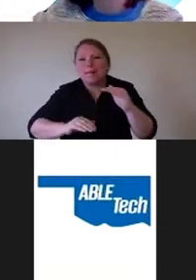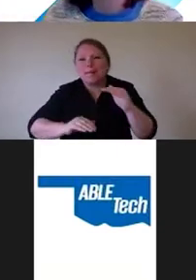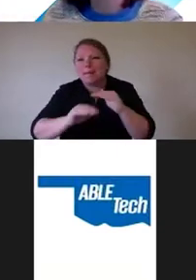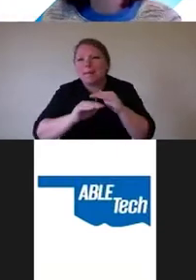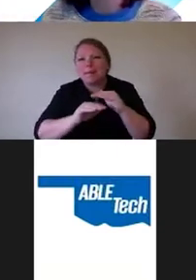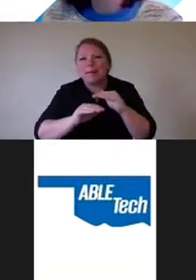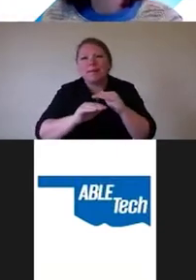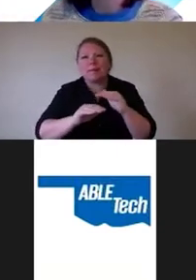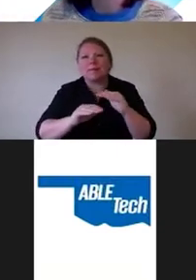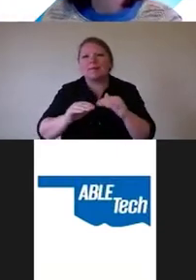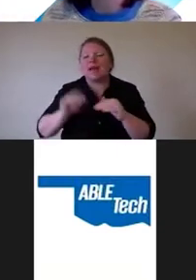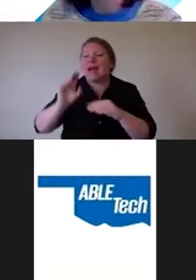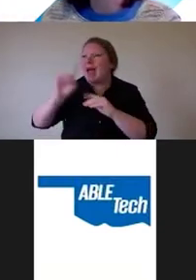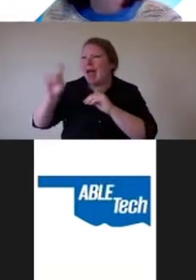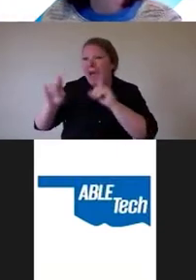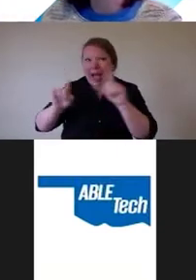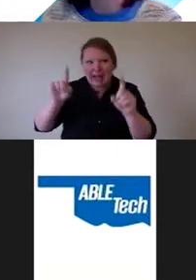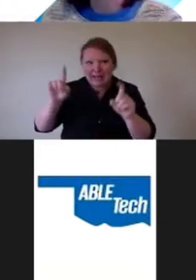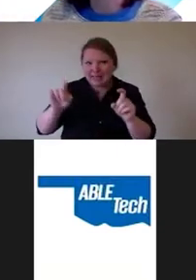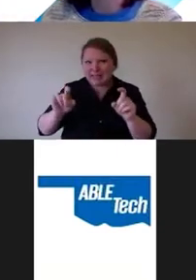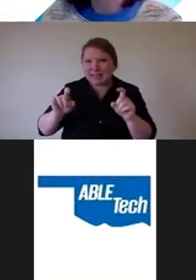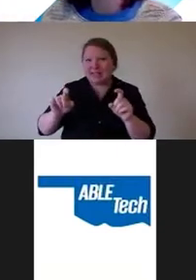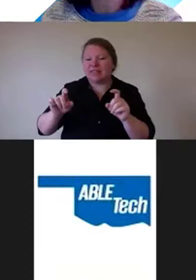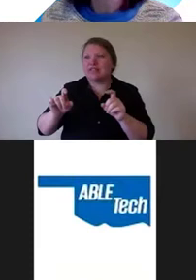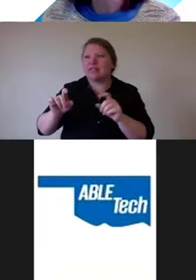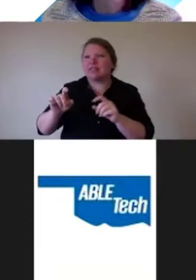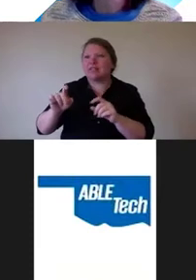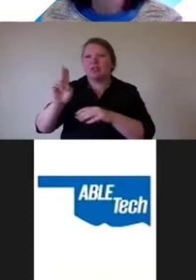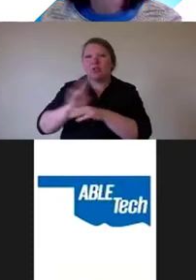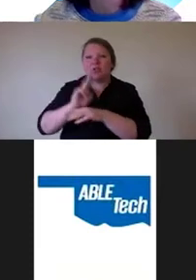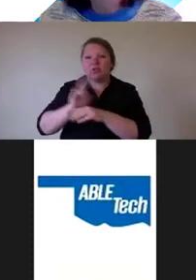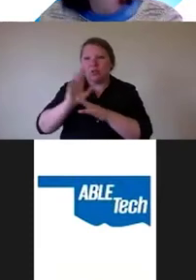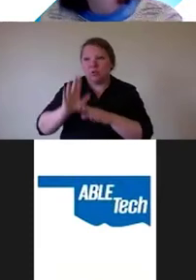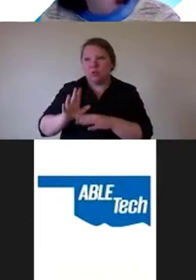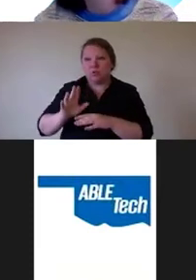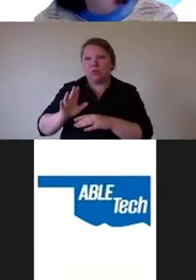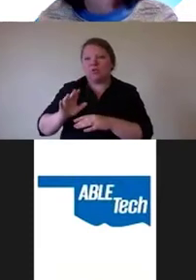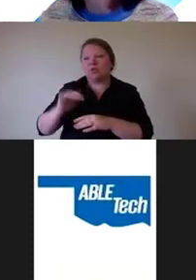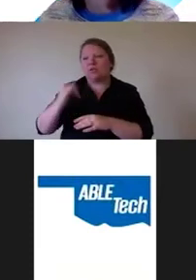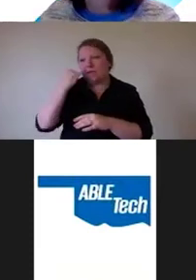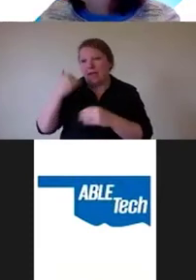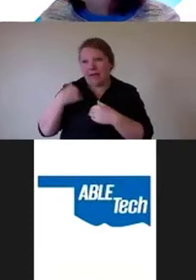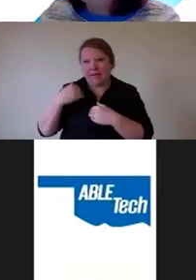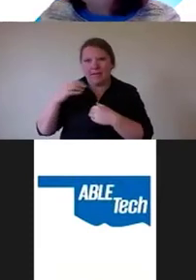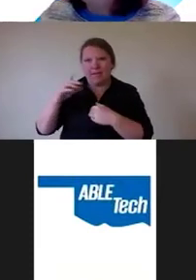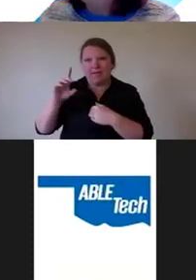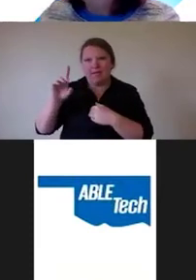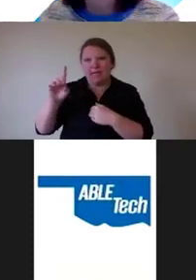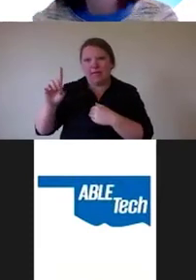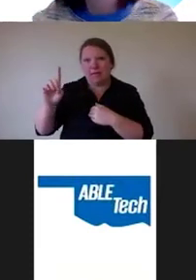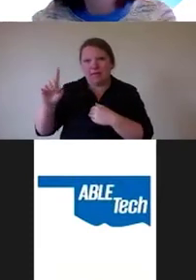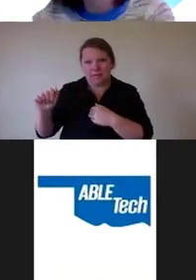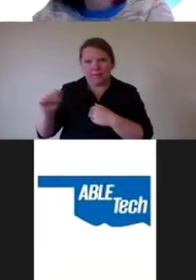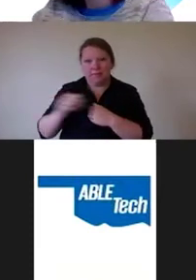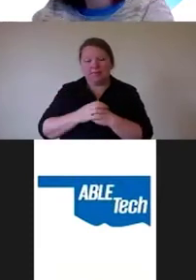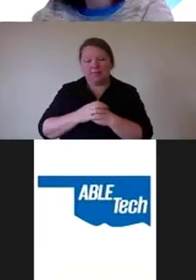participants whether or not you have a disability. So, interesting side story. Since I've got a few minutes.